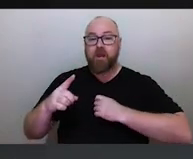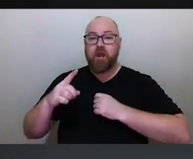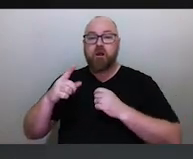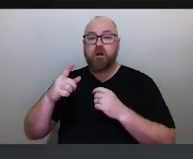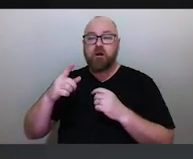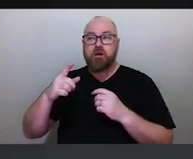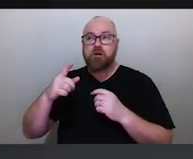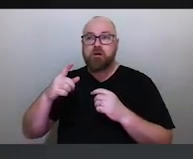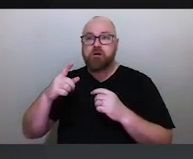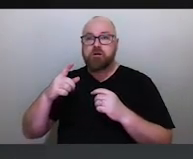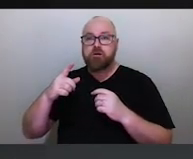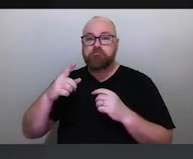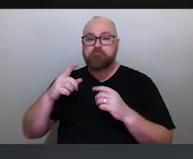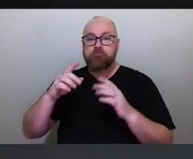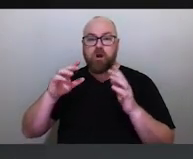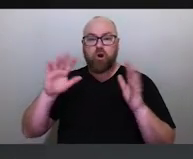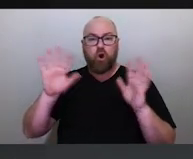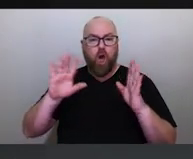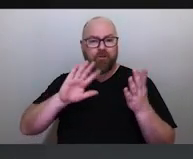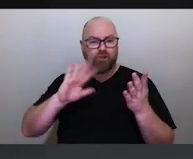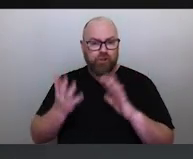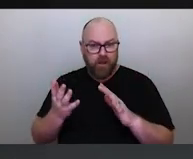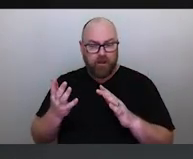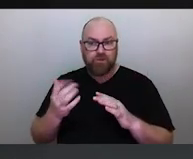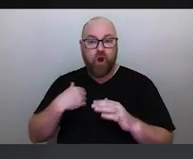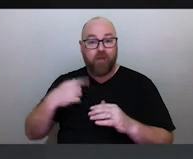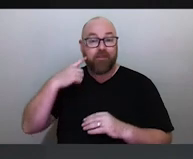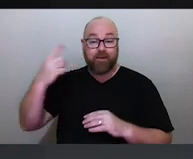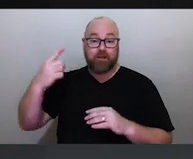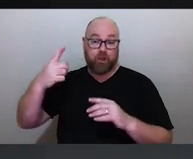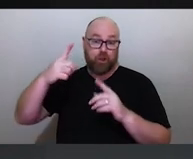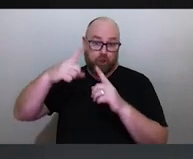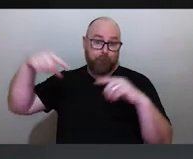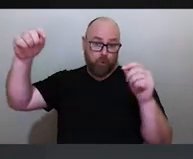these things in the air. And it does already. It always has with King Tides.